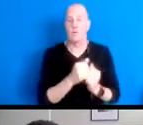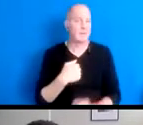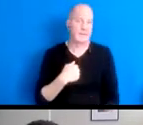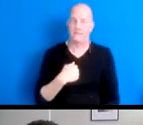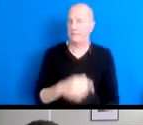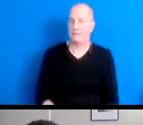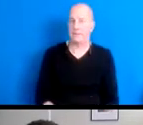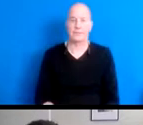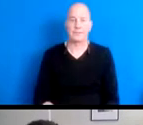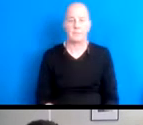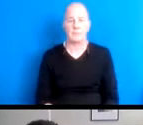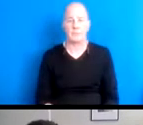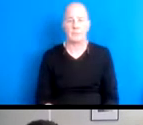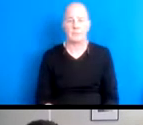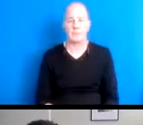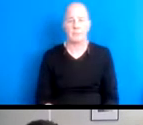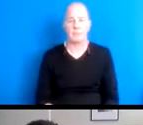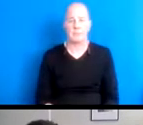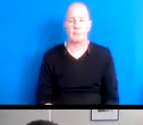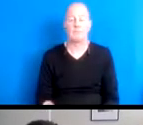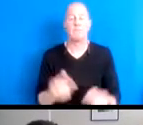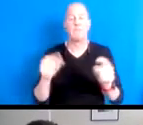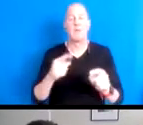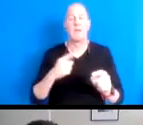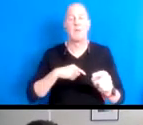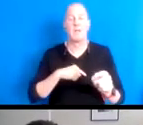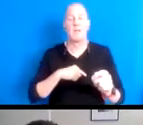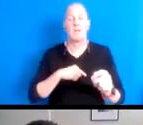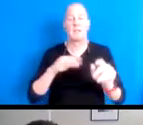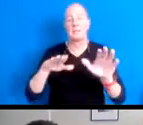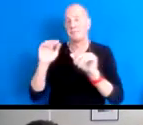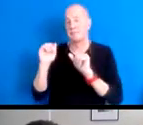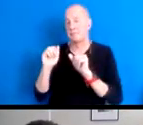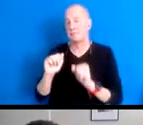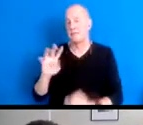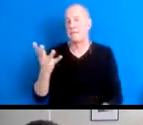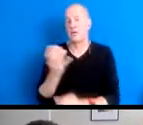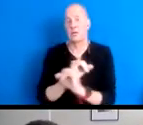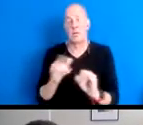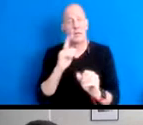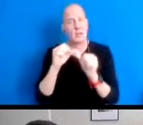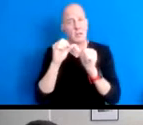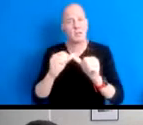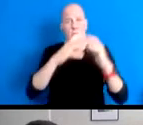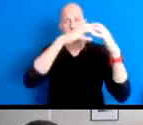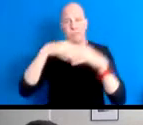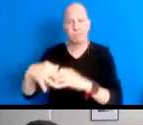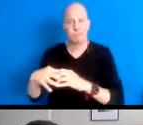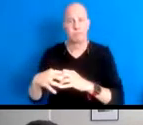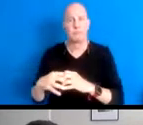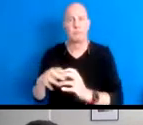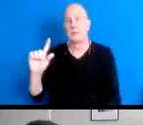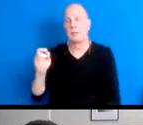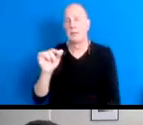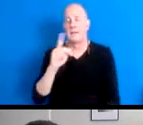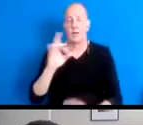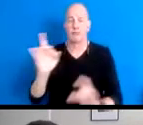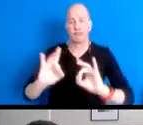15:36:49 As we turn away from, and continued to dismantle this legacy of violence and hypocrisy.